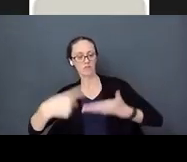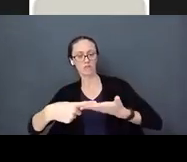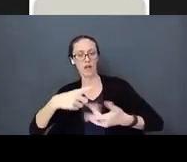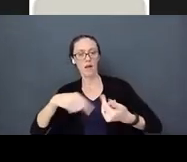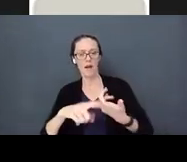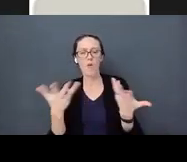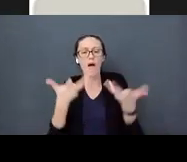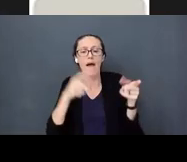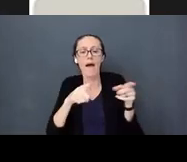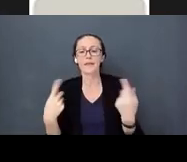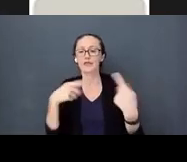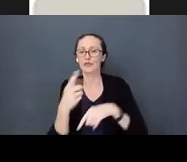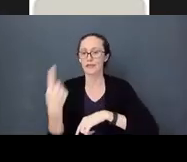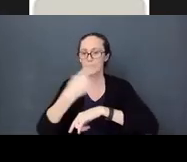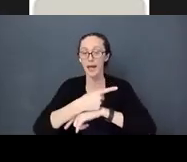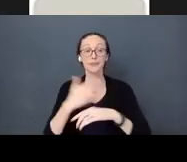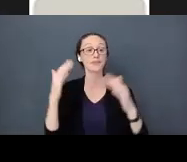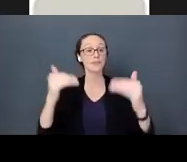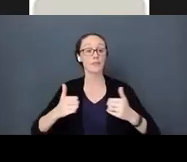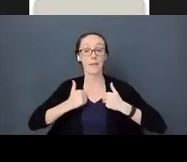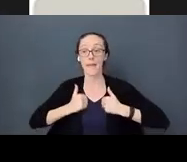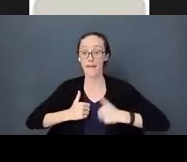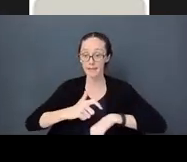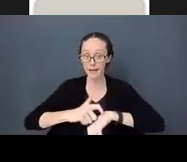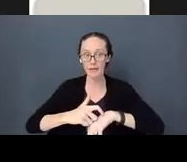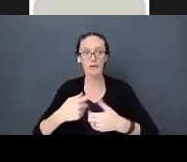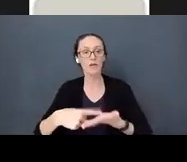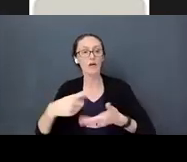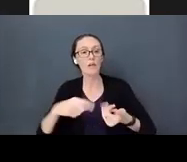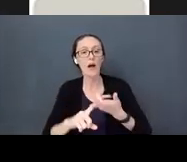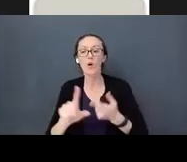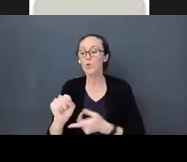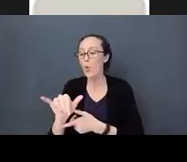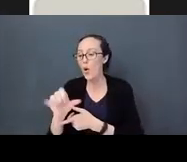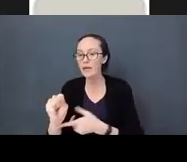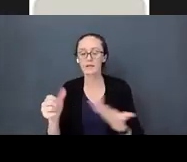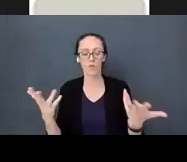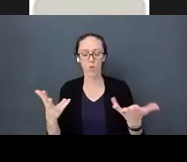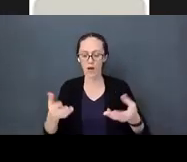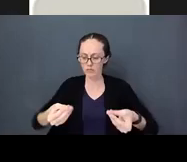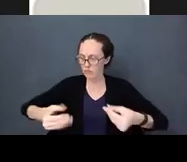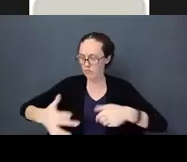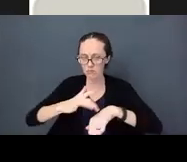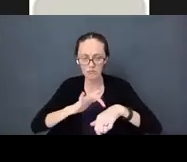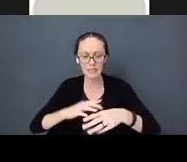Bath time - talking about bath toys about the textures in the tubs, hot and cold, about bubbles.